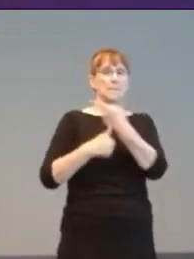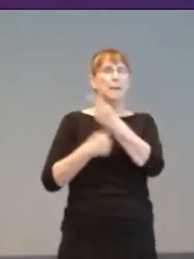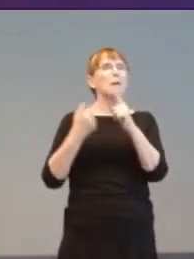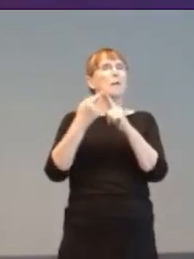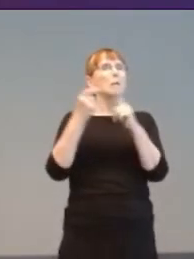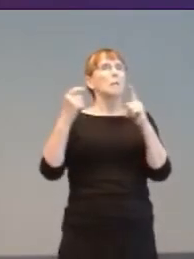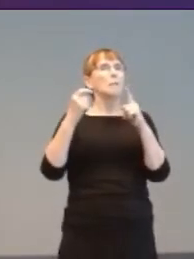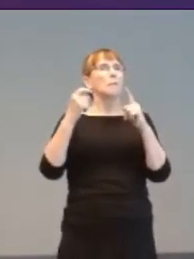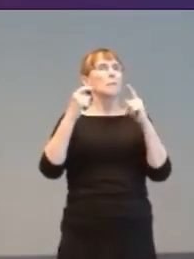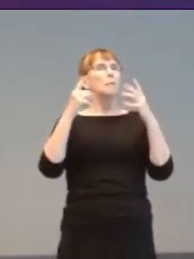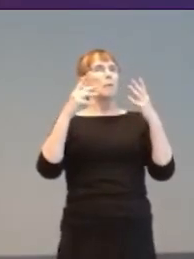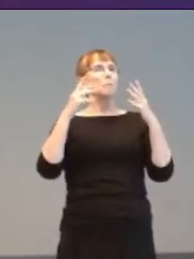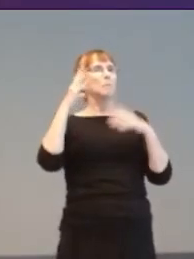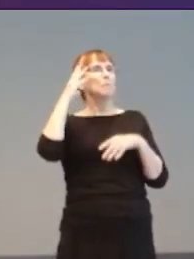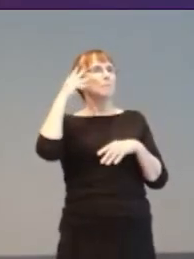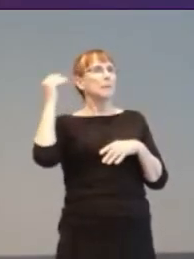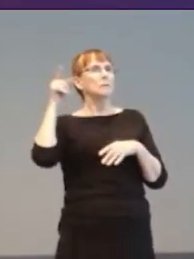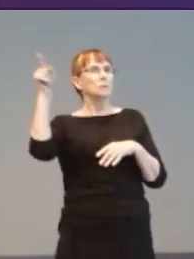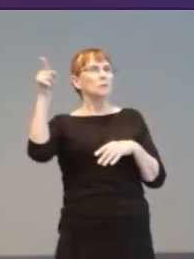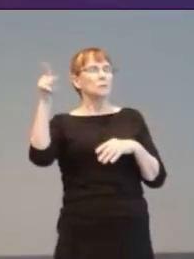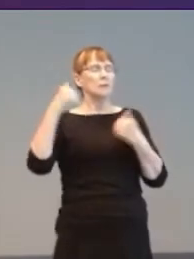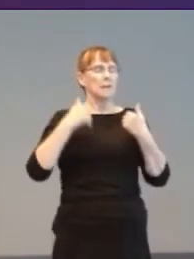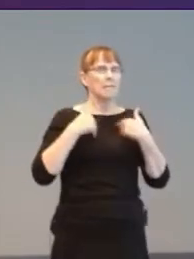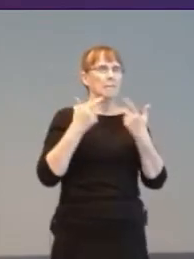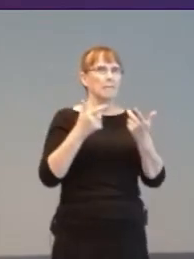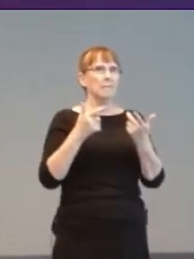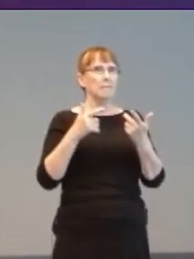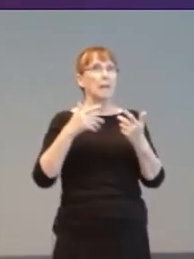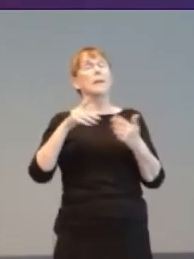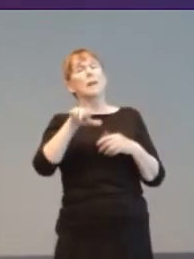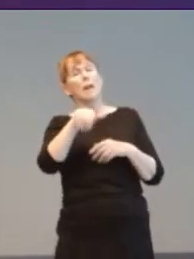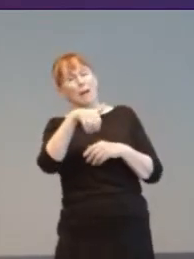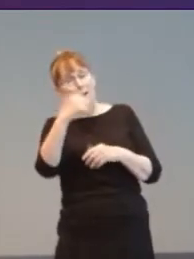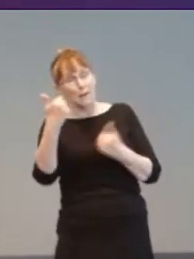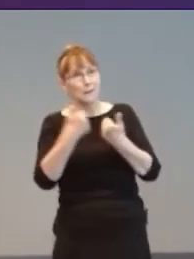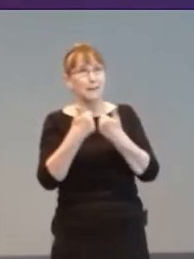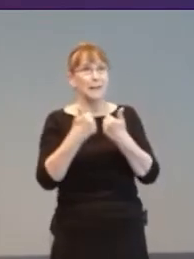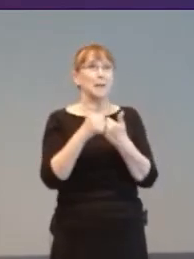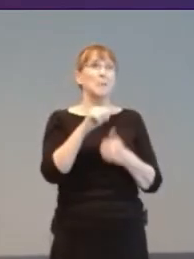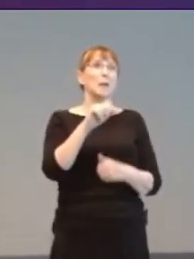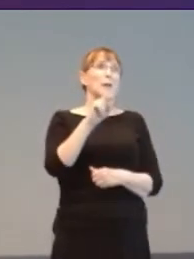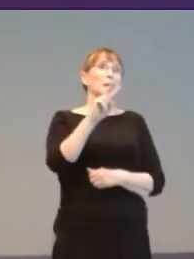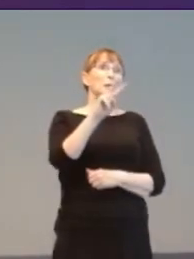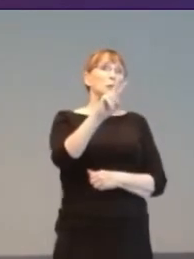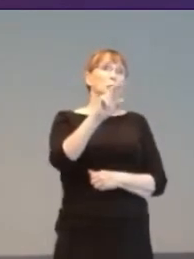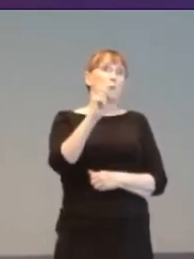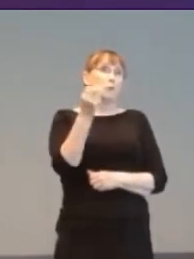of the Diamond Scarab for the Wii 2012 showed further hope.